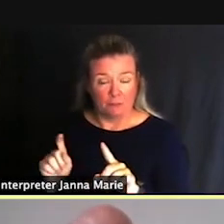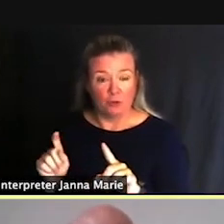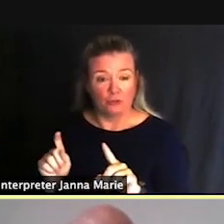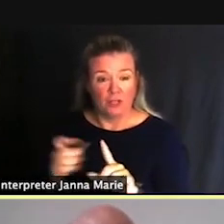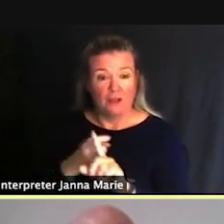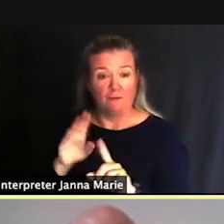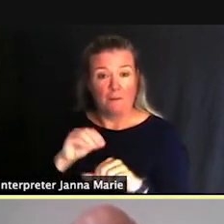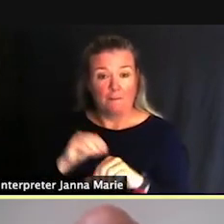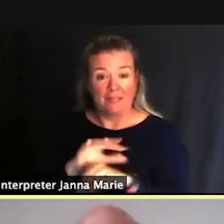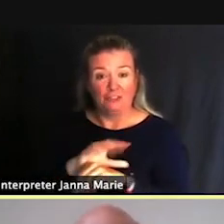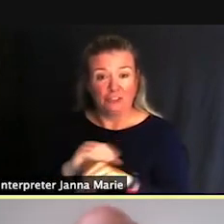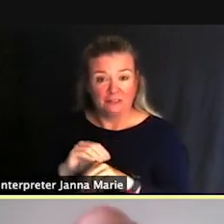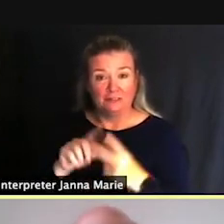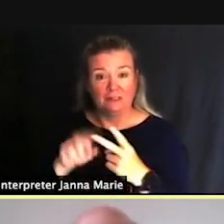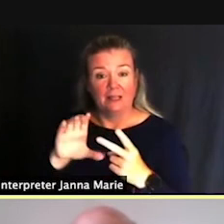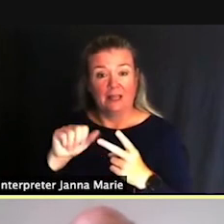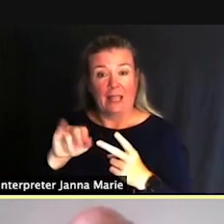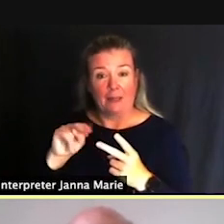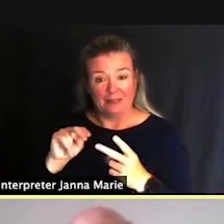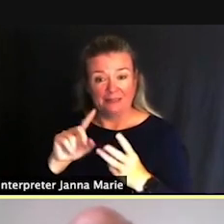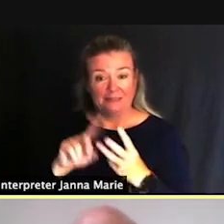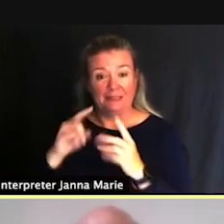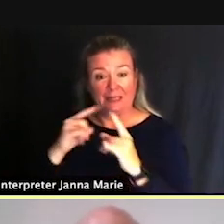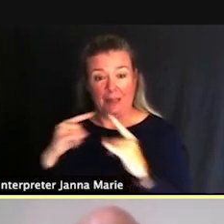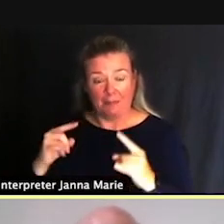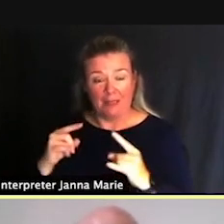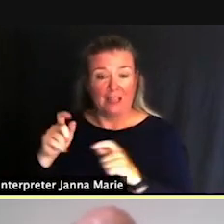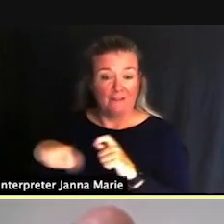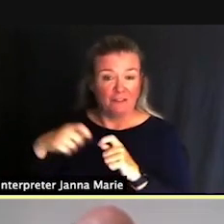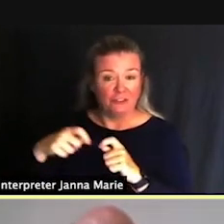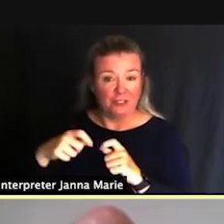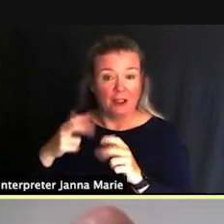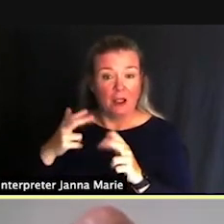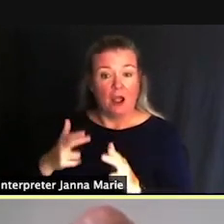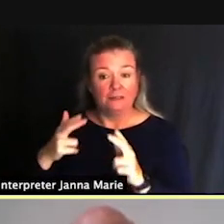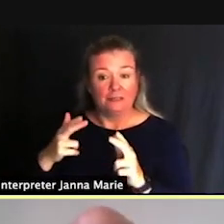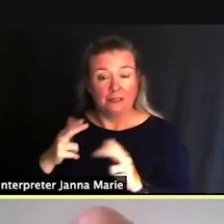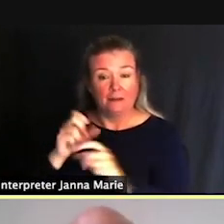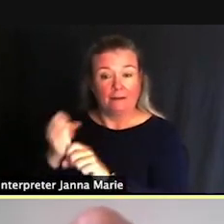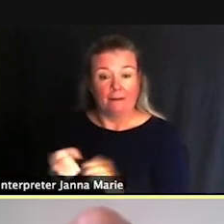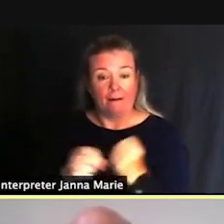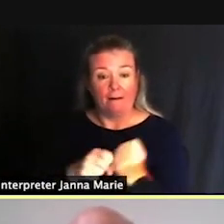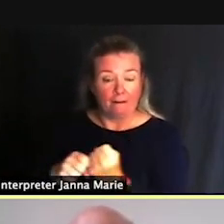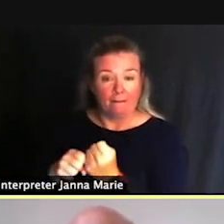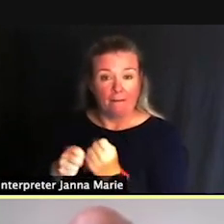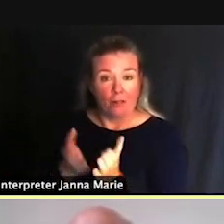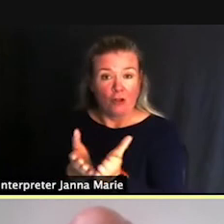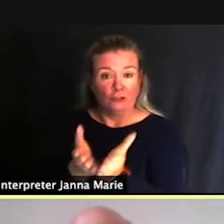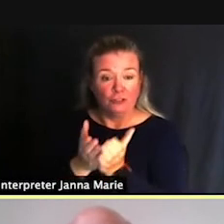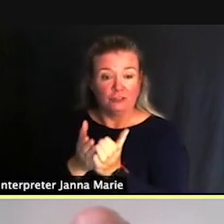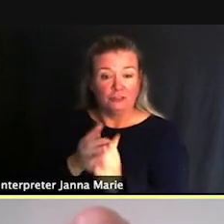beaches, cabins and lodges, camping, fishing, hunting, kayak launches, accessible trails